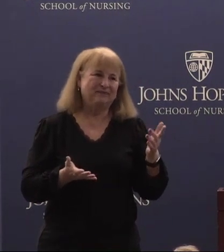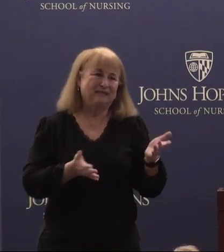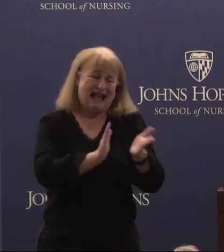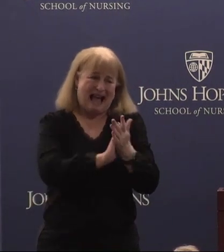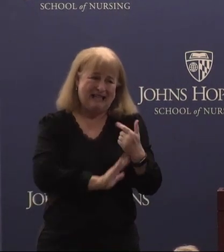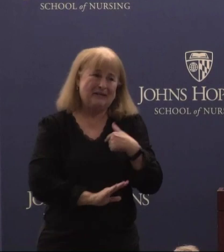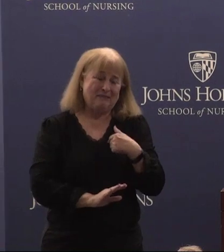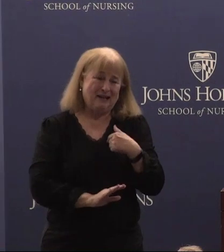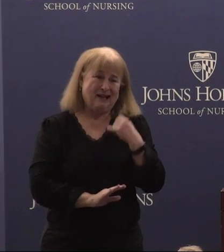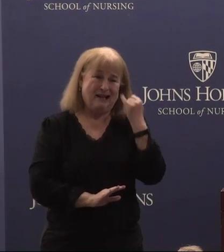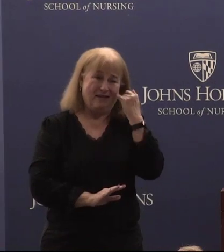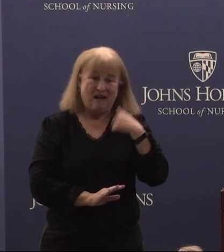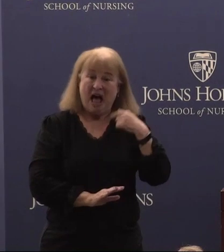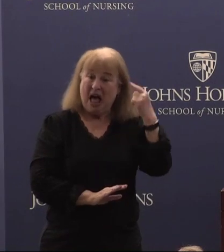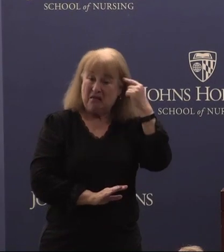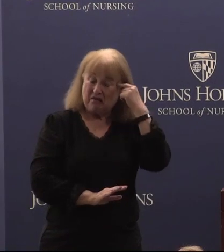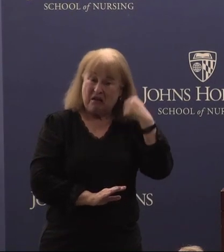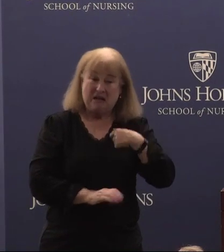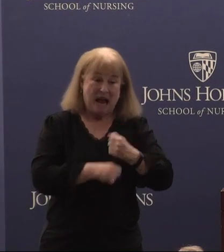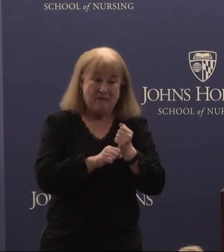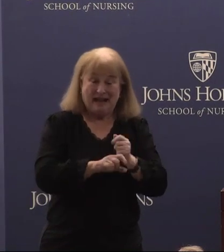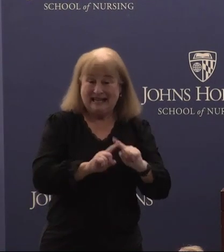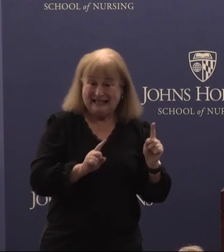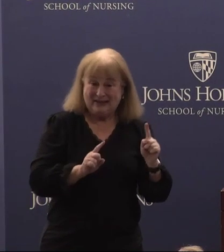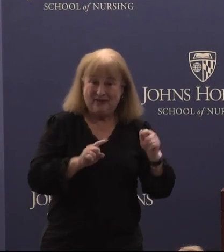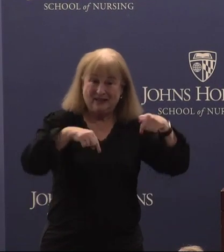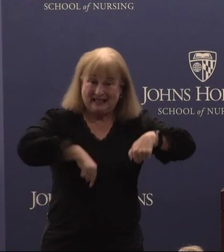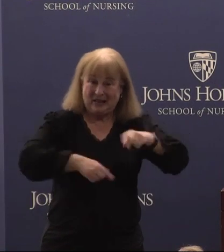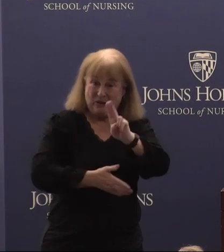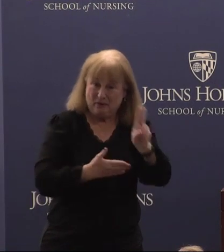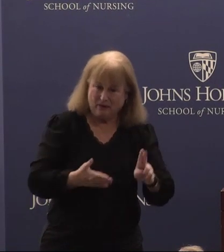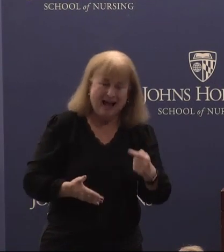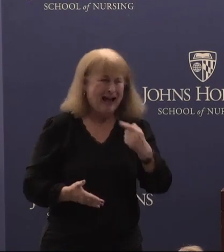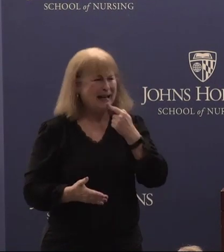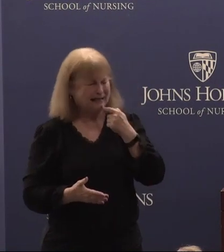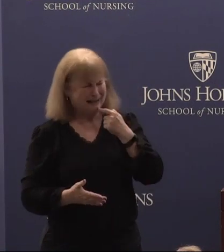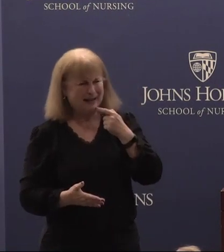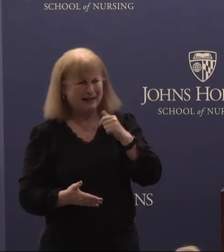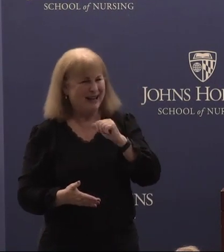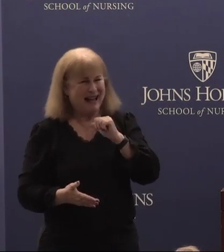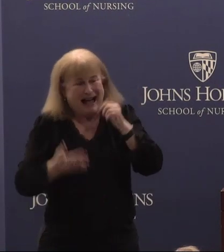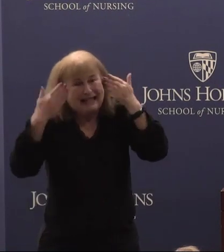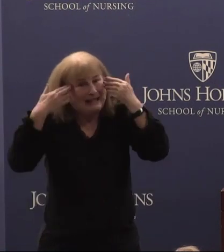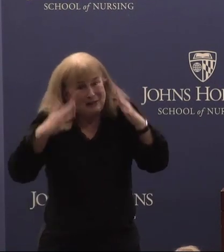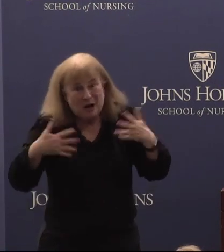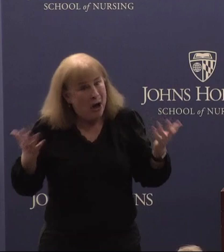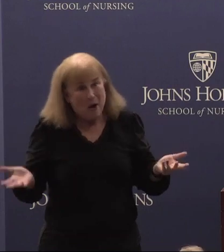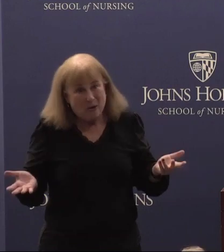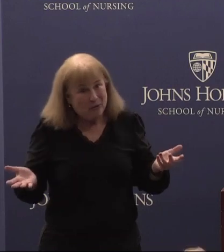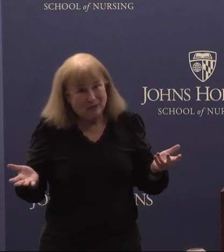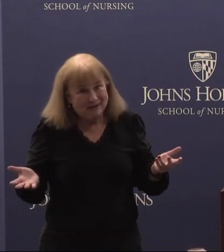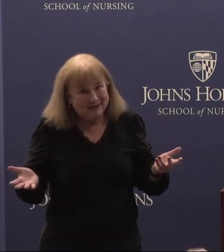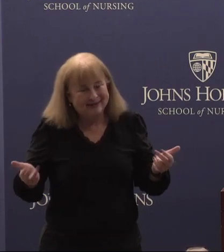if I thought I had made any difference at this University and I told her I did not know and